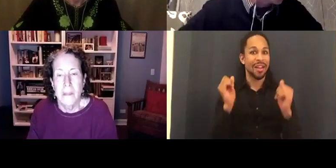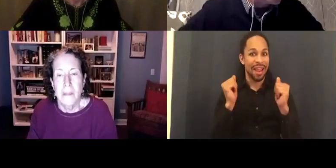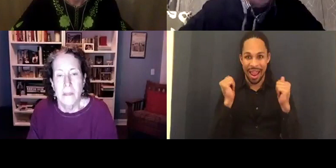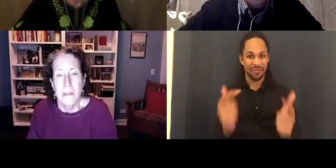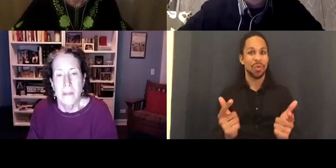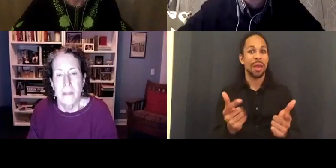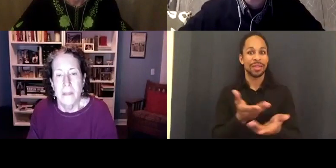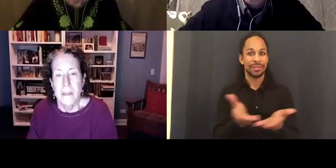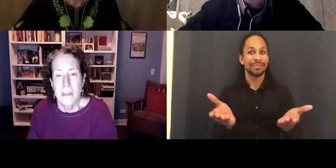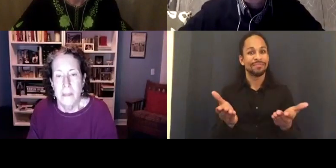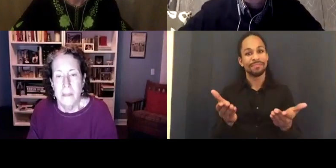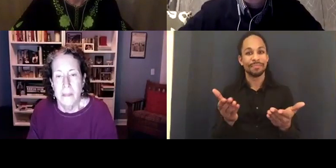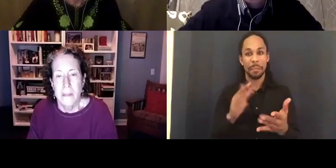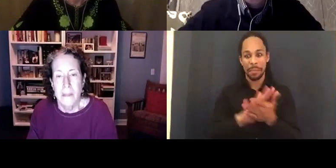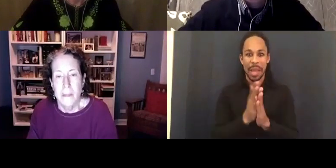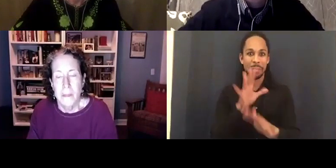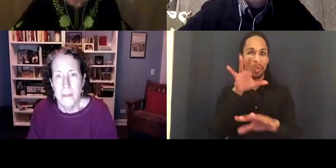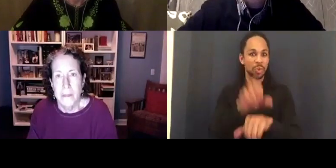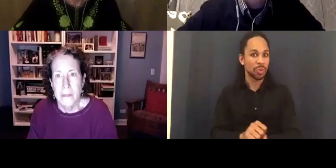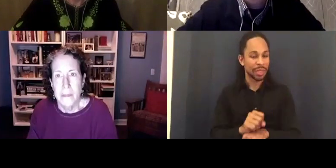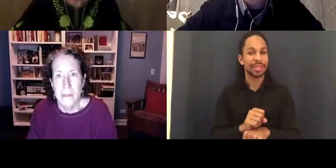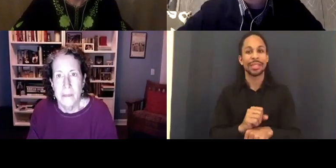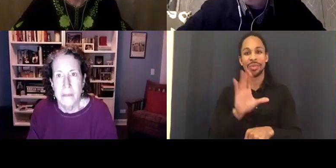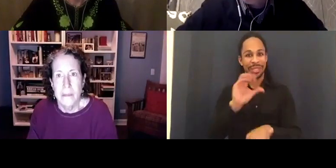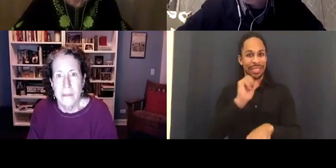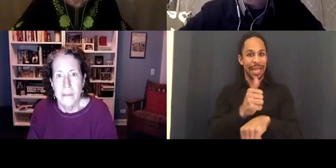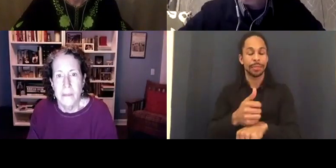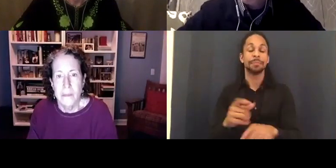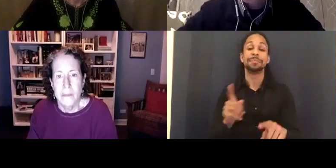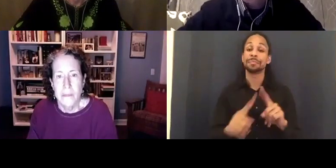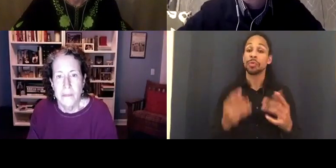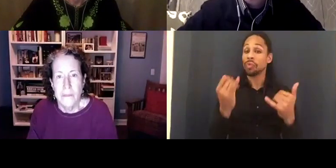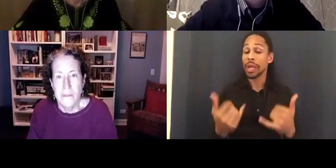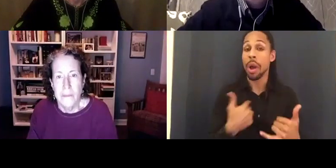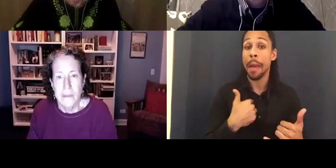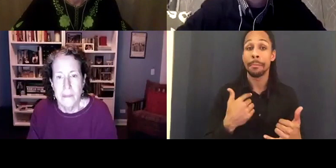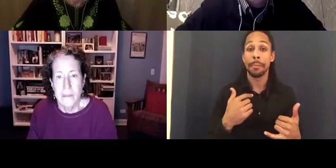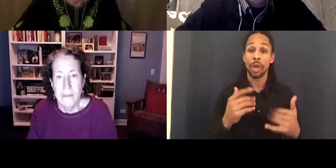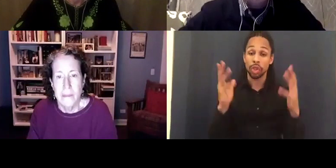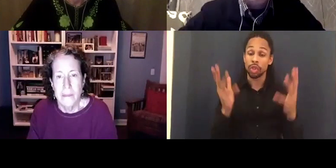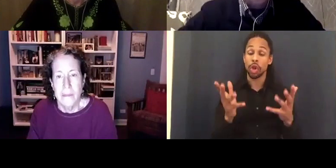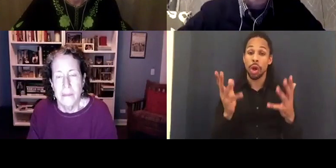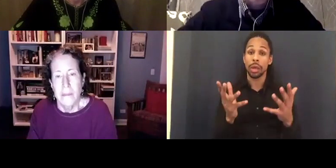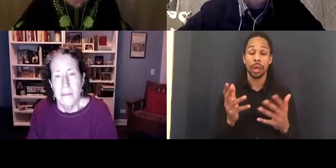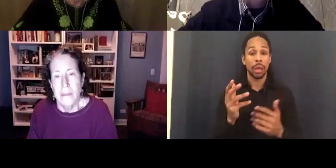I introduce the program. I'm actually just talking now for those who want to know, I'm talking so you're not entering an empty room.